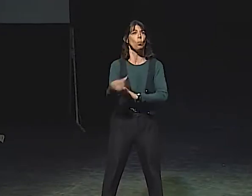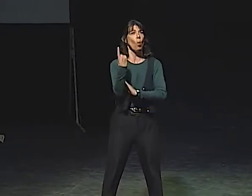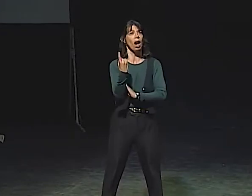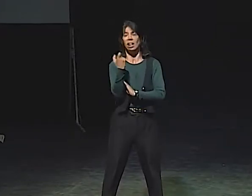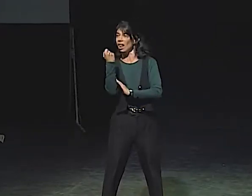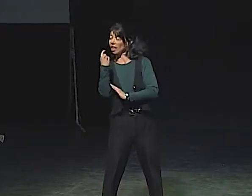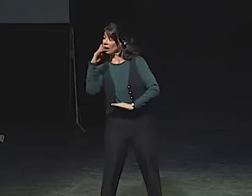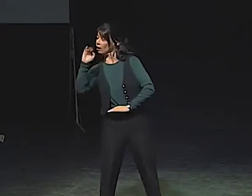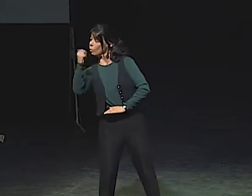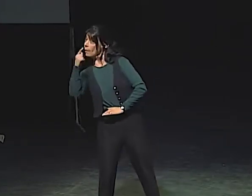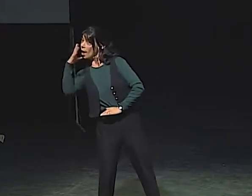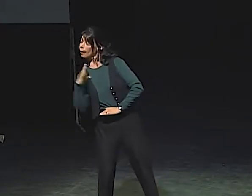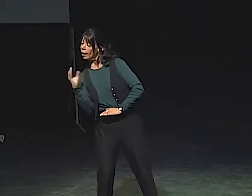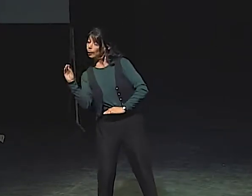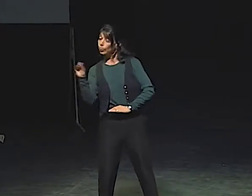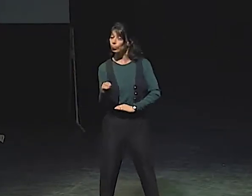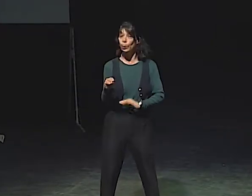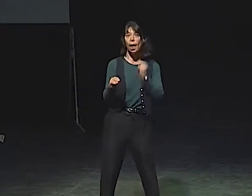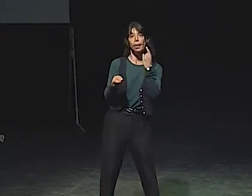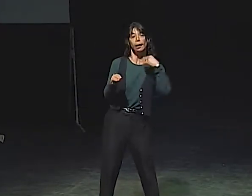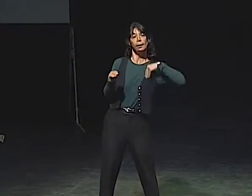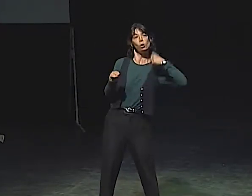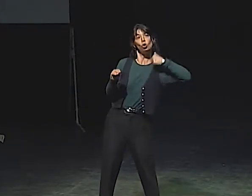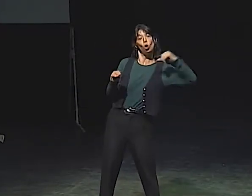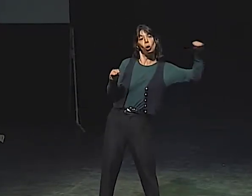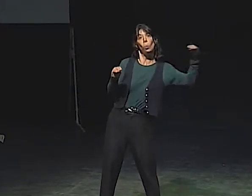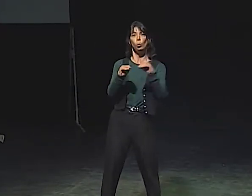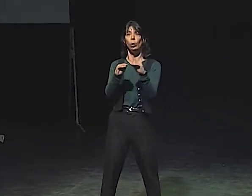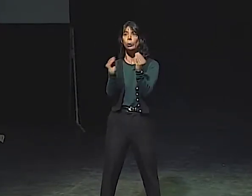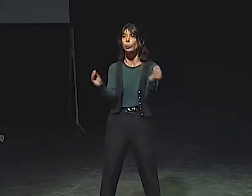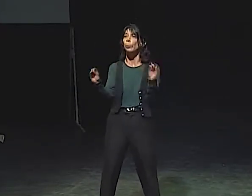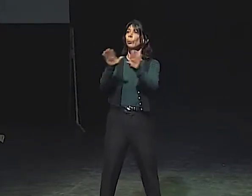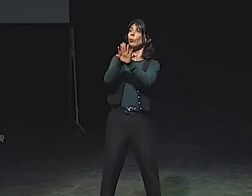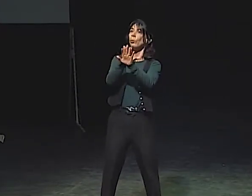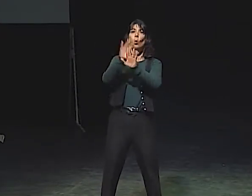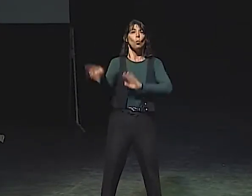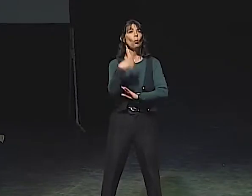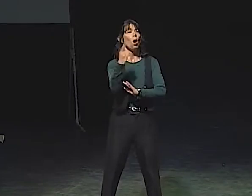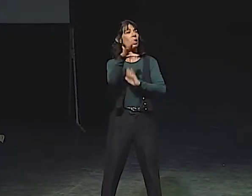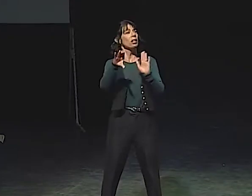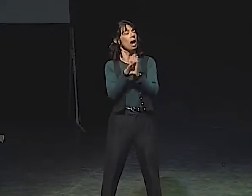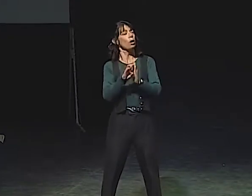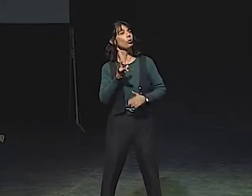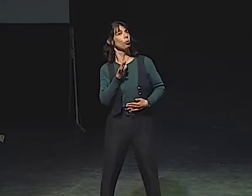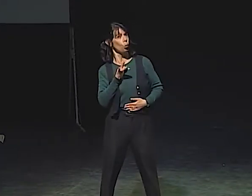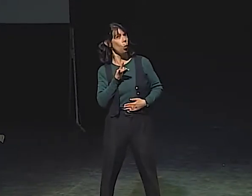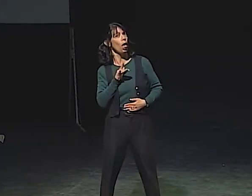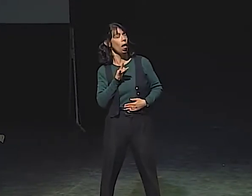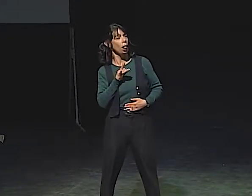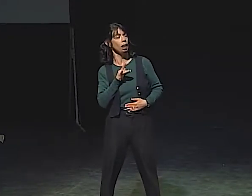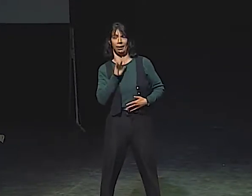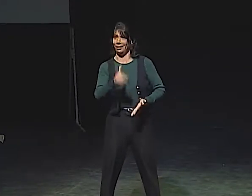IT WAS LIKE ONE CHARACTER. THEY BECAME ONE, THE LITTLE GIRL IN THE BAG LADY,